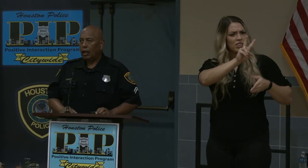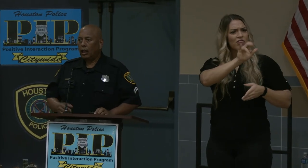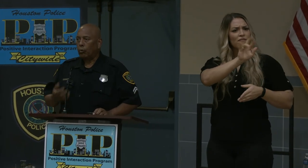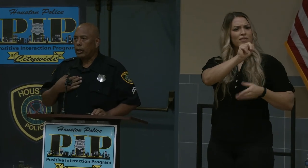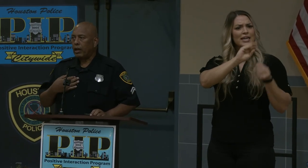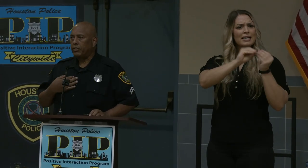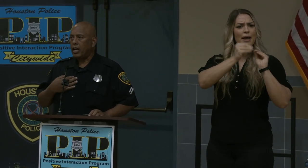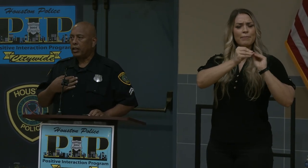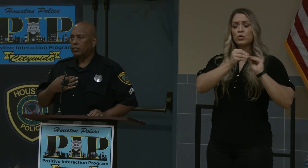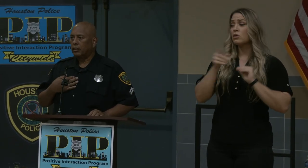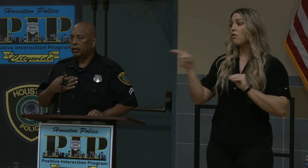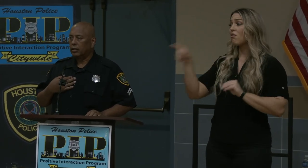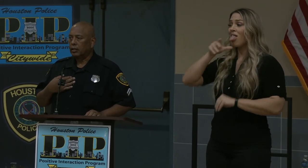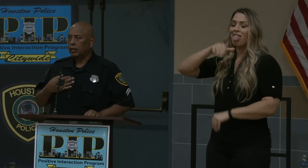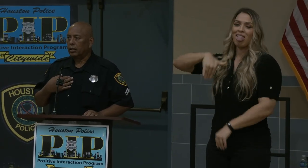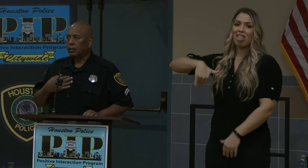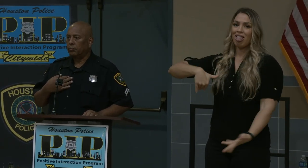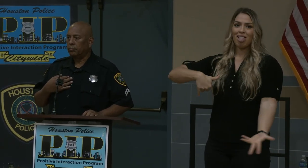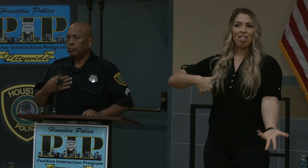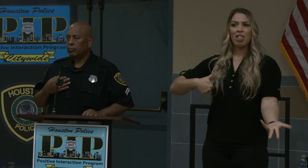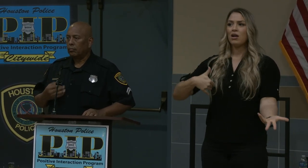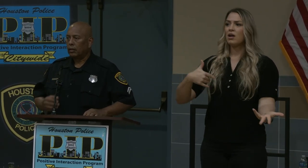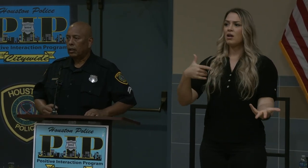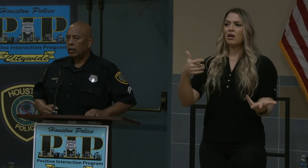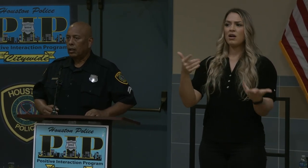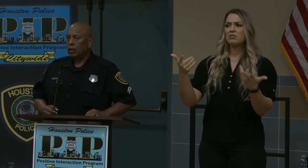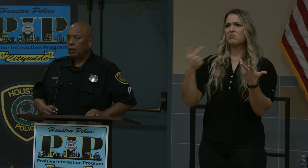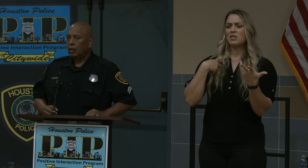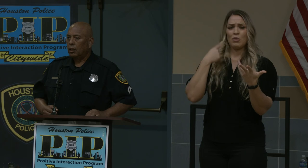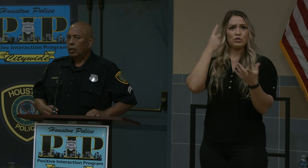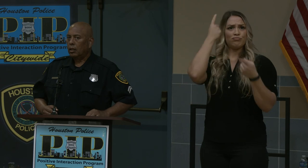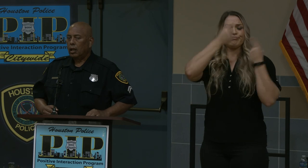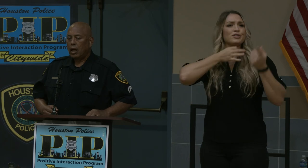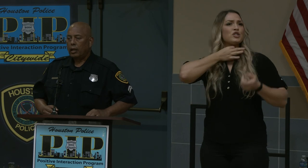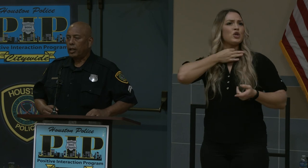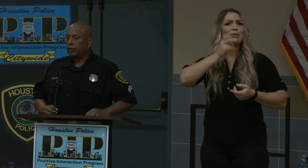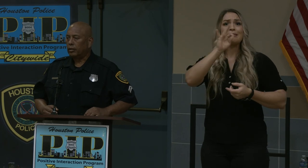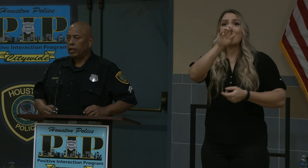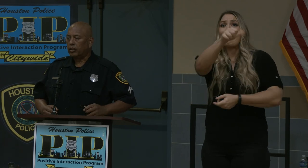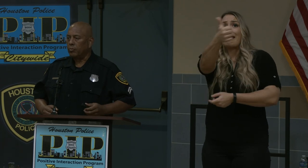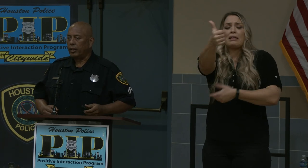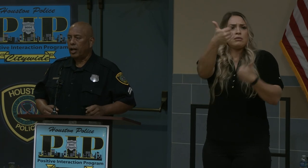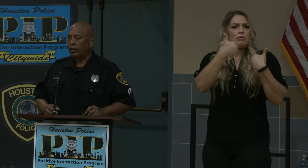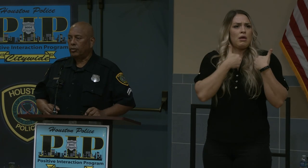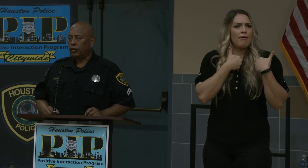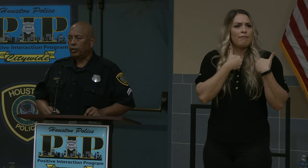uh we have not uh i was wondering if any if anyone has not to my knowledge i don't think